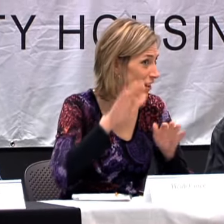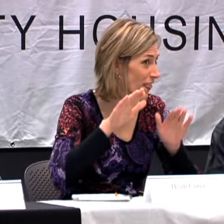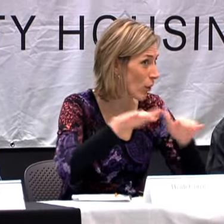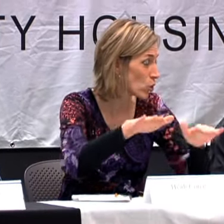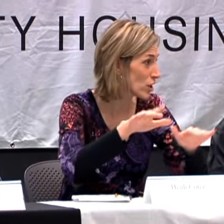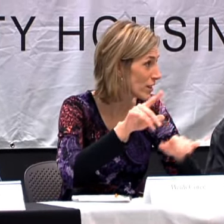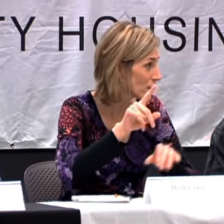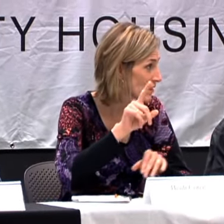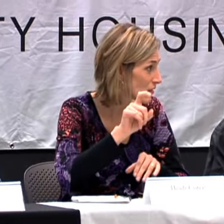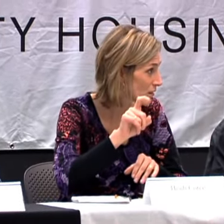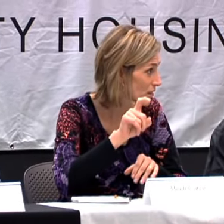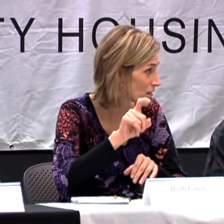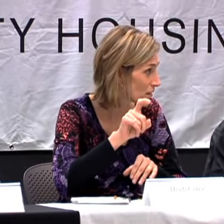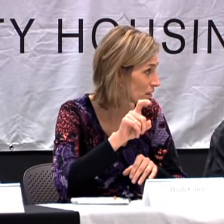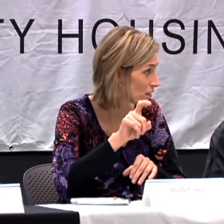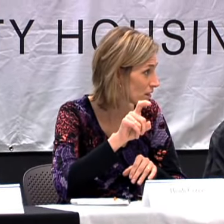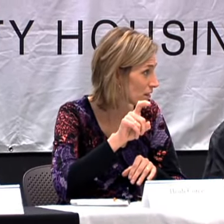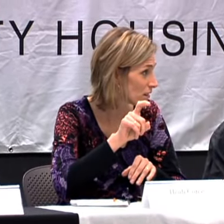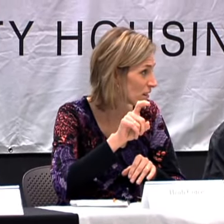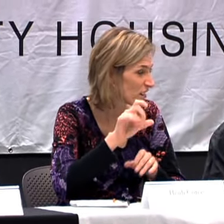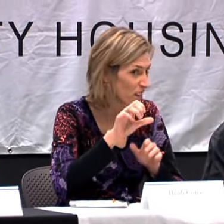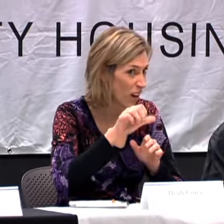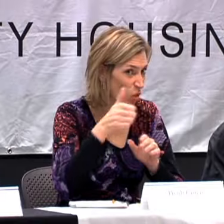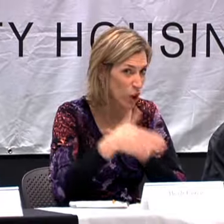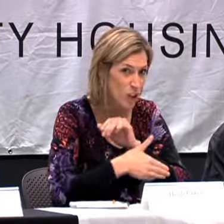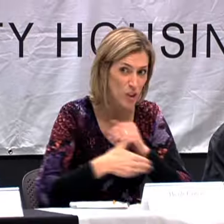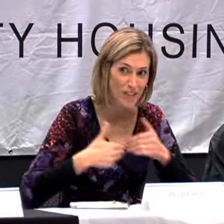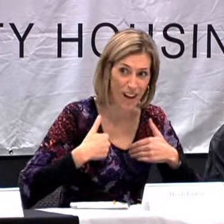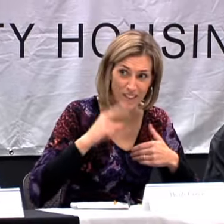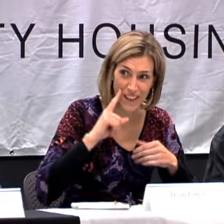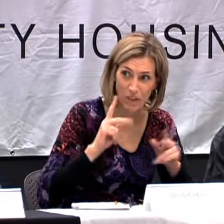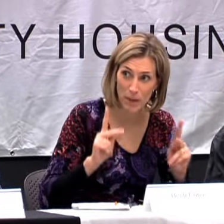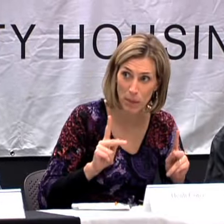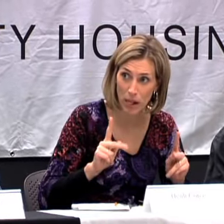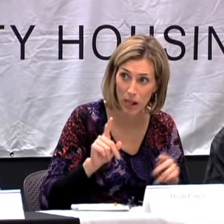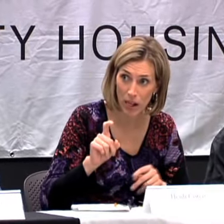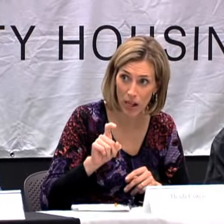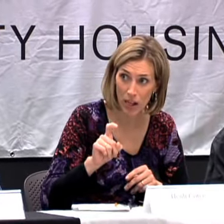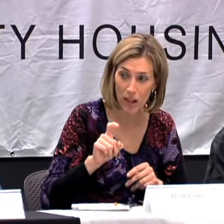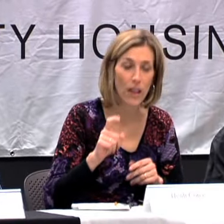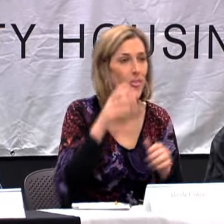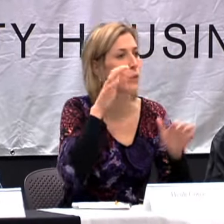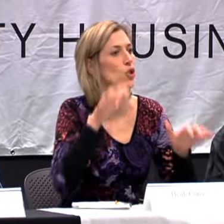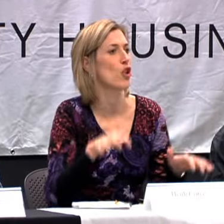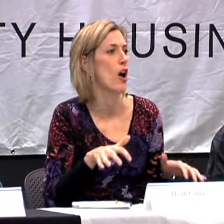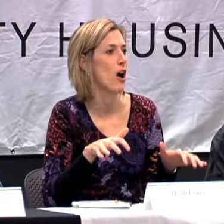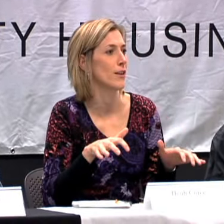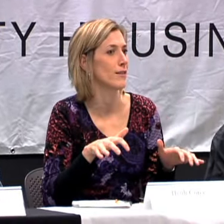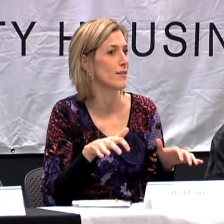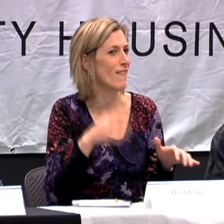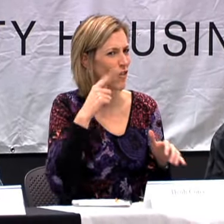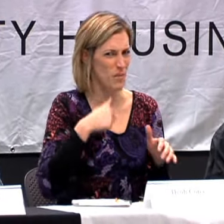US? OVER THE OCEAN? OTHER COUNTRIES HAVE DEAF PEOPLE TOO?"